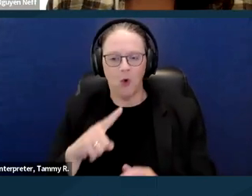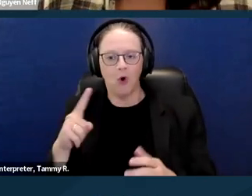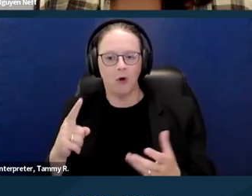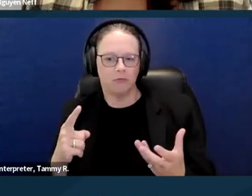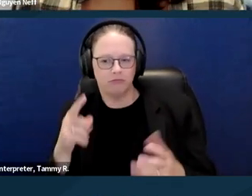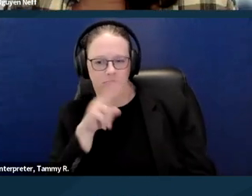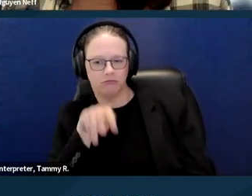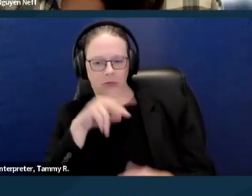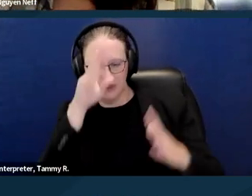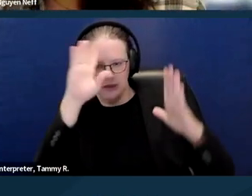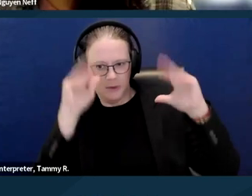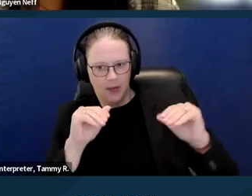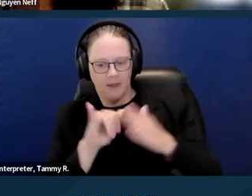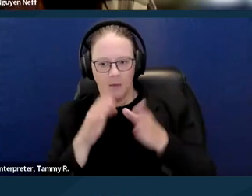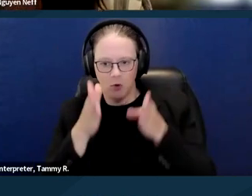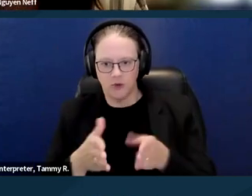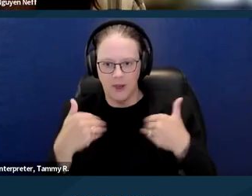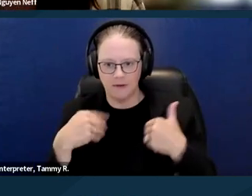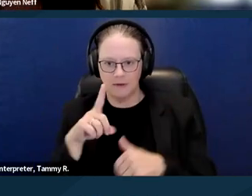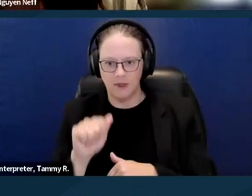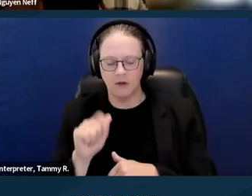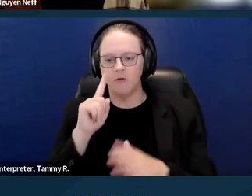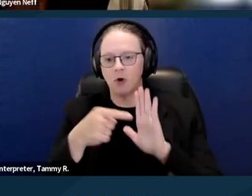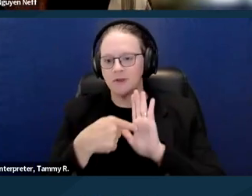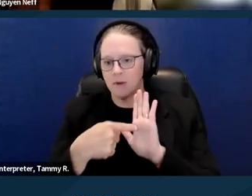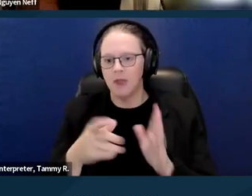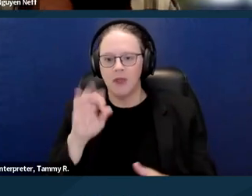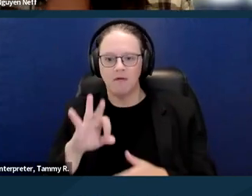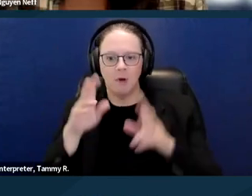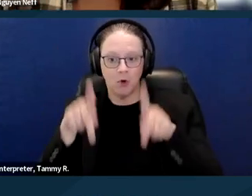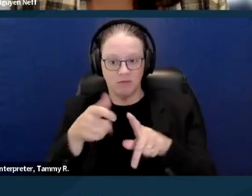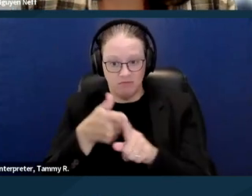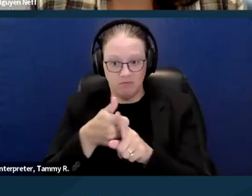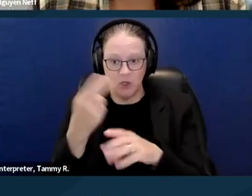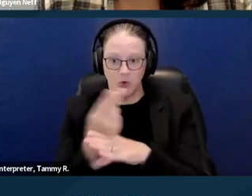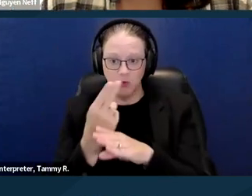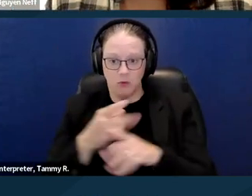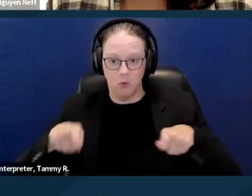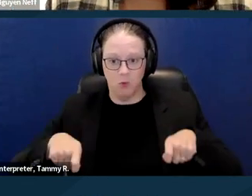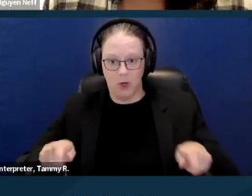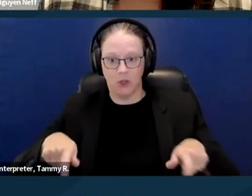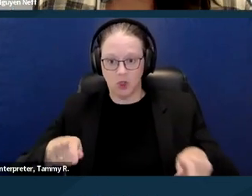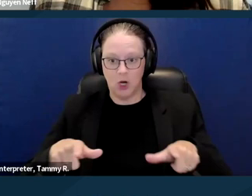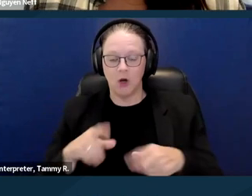So the most obvious example of this is if a person is in a wheelchair, if a person is blind